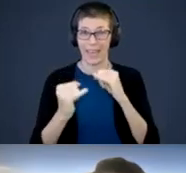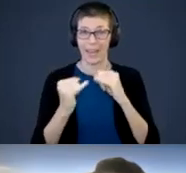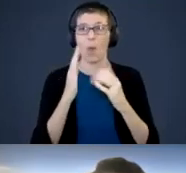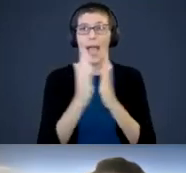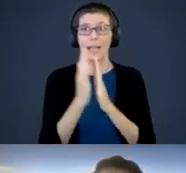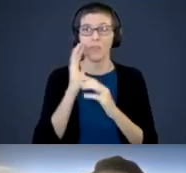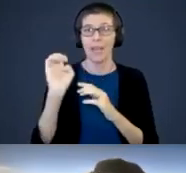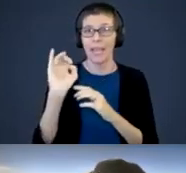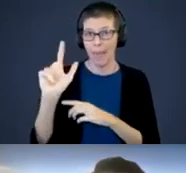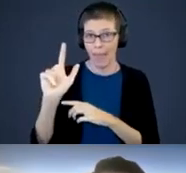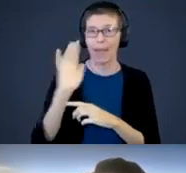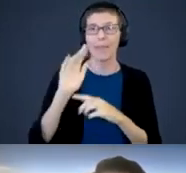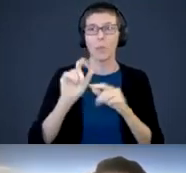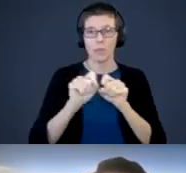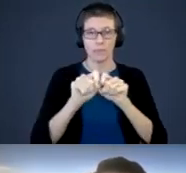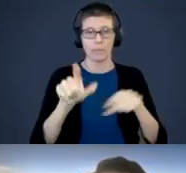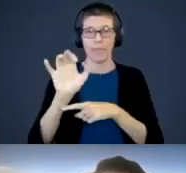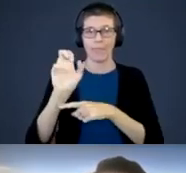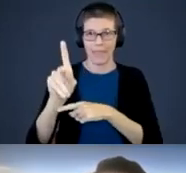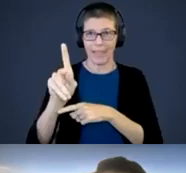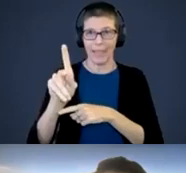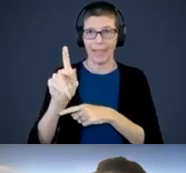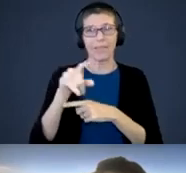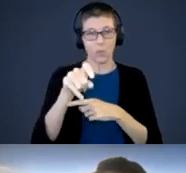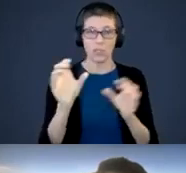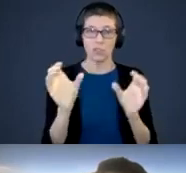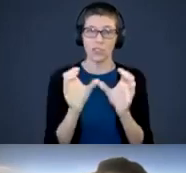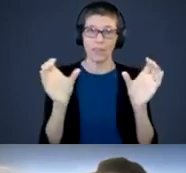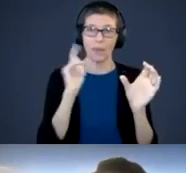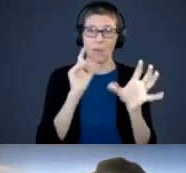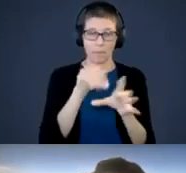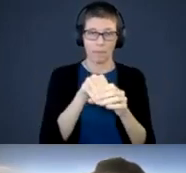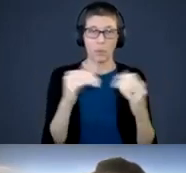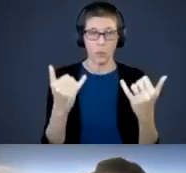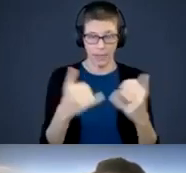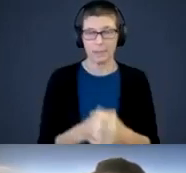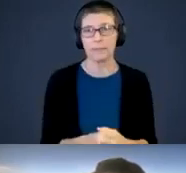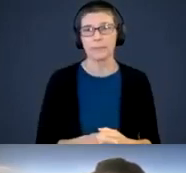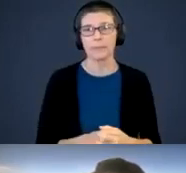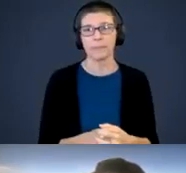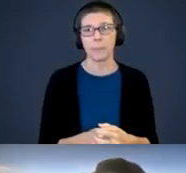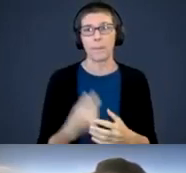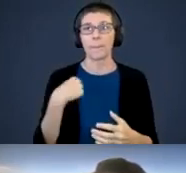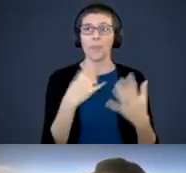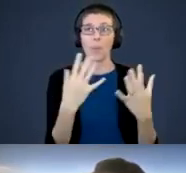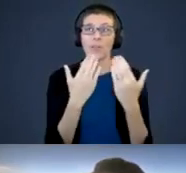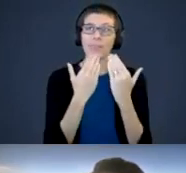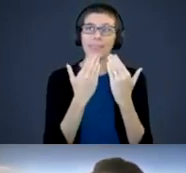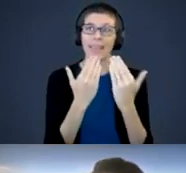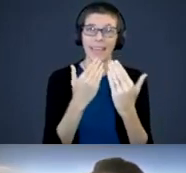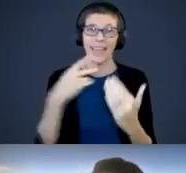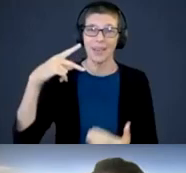and they will send you the link for certification. We’d like to thank Paula Pittman from